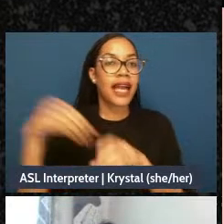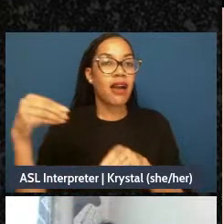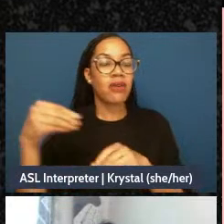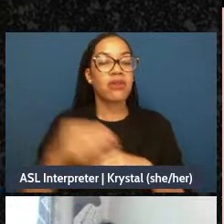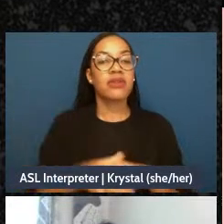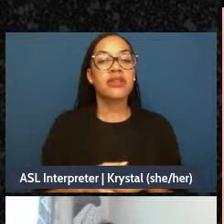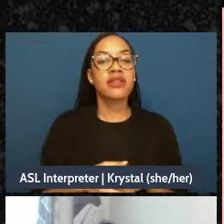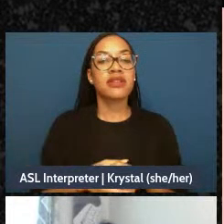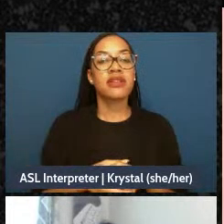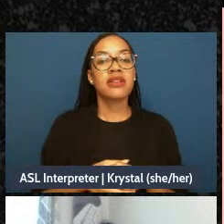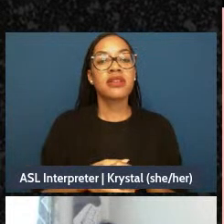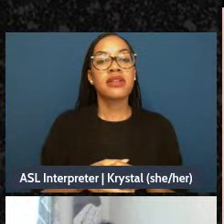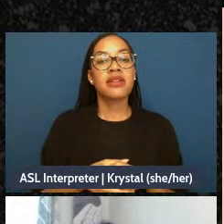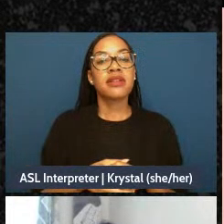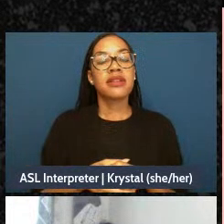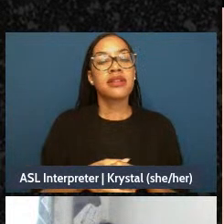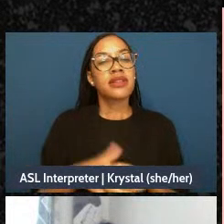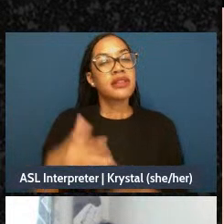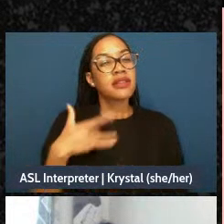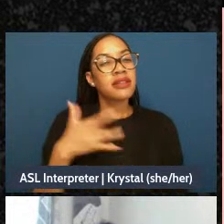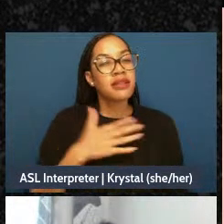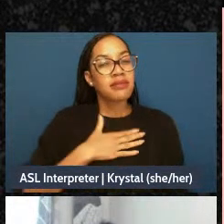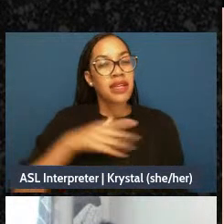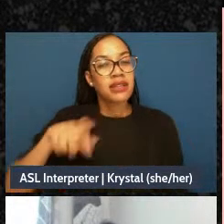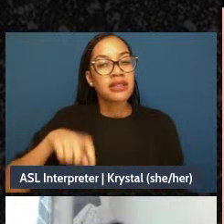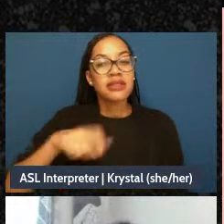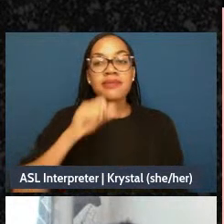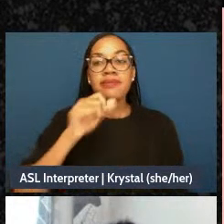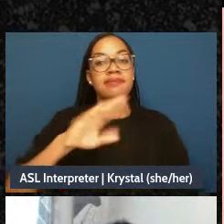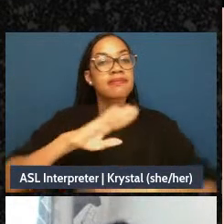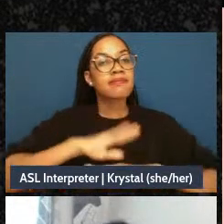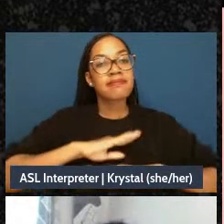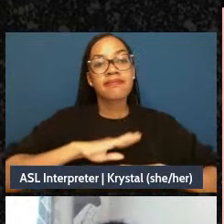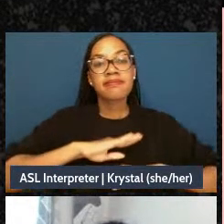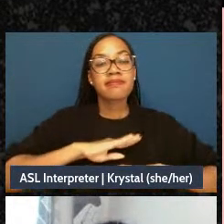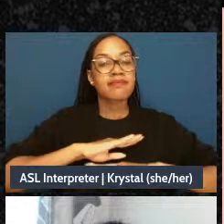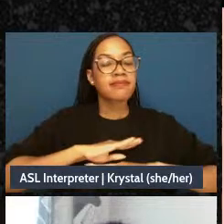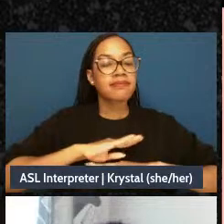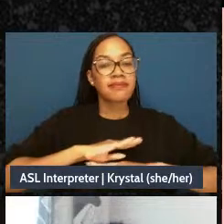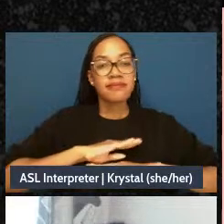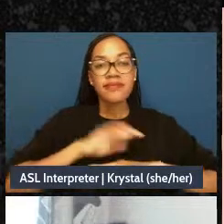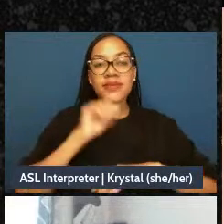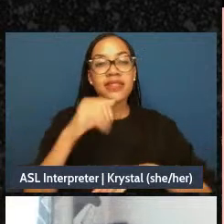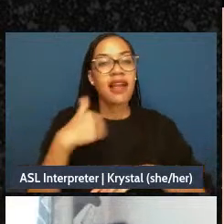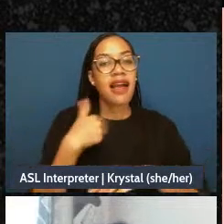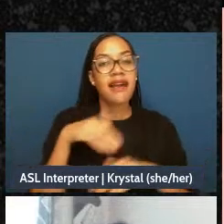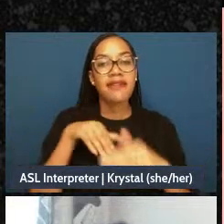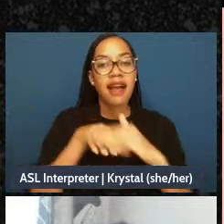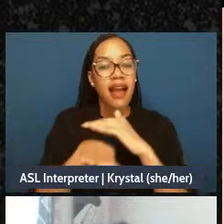didn't get my needs met, and I didn't have access to the things that I needed to heal,